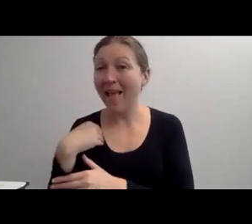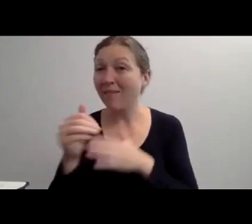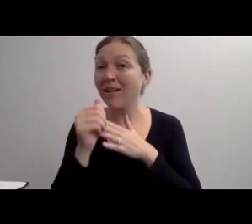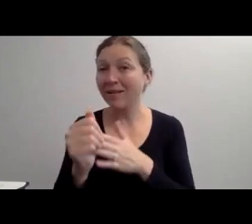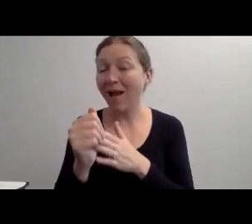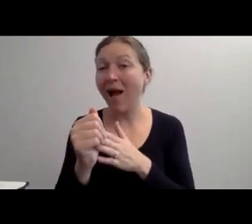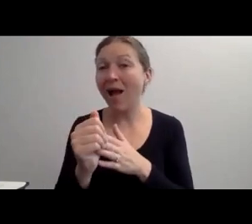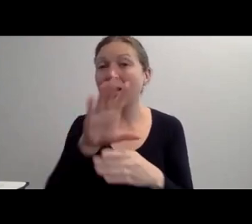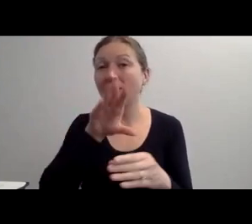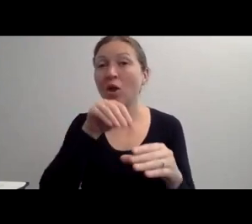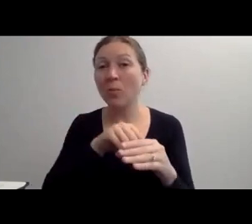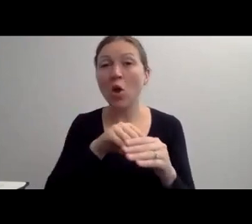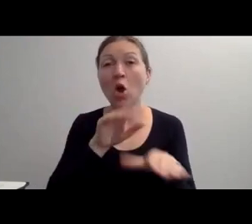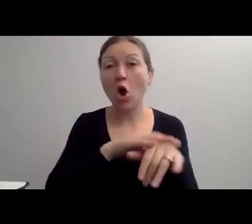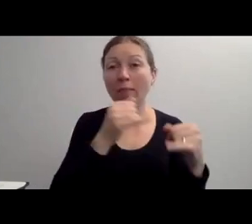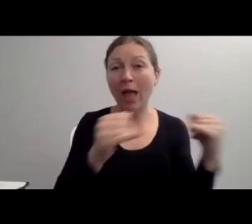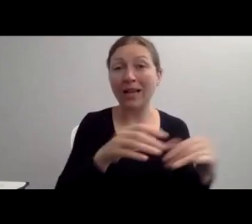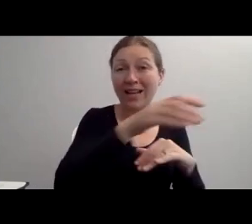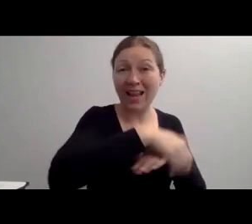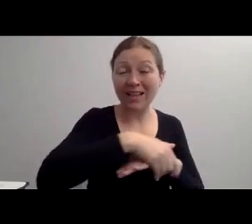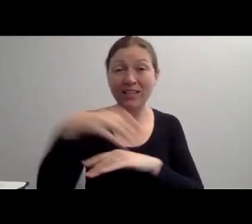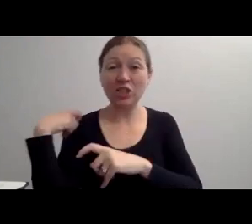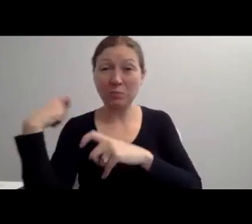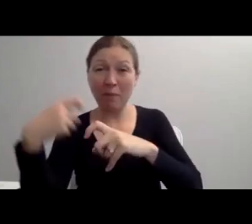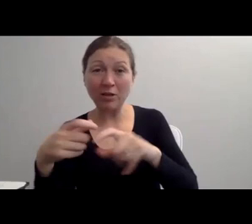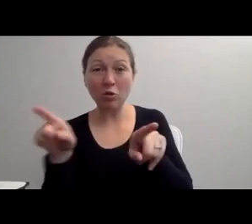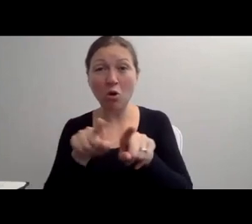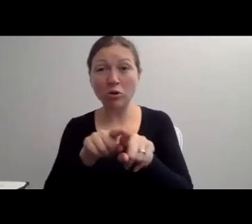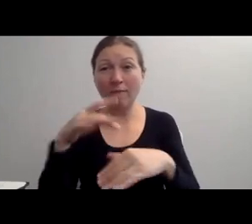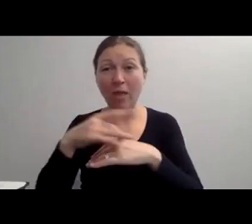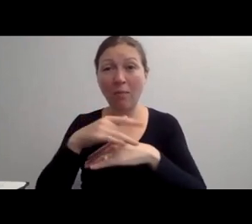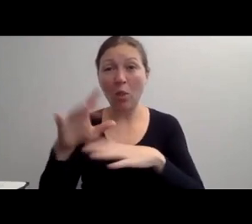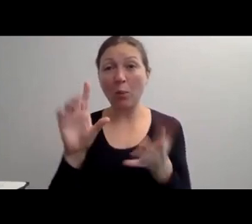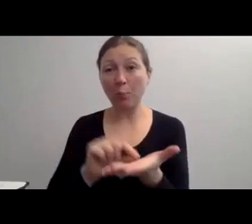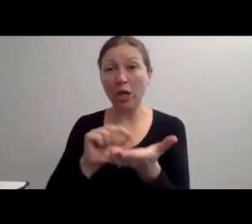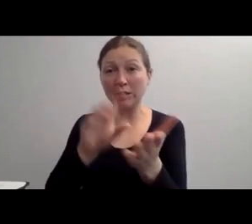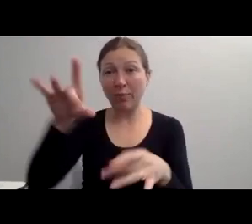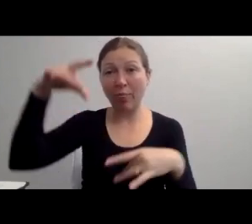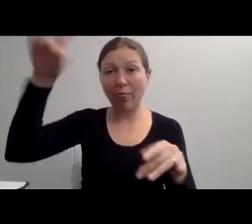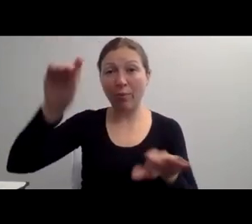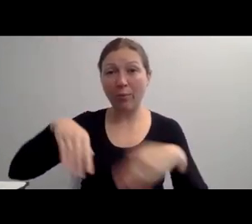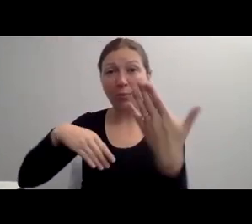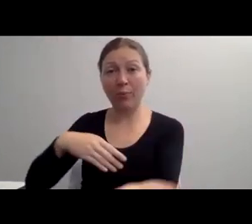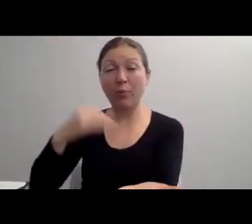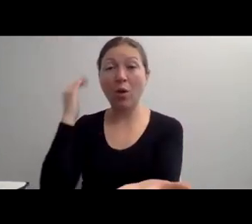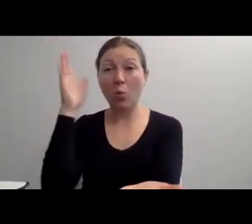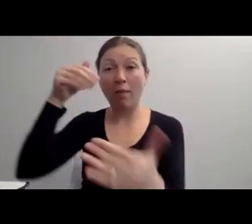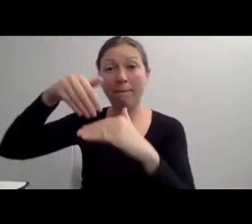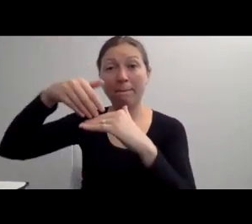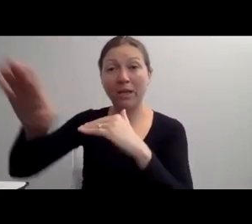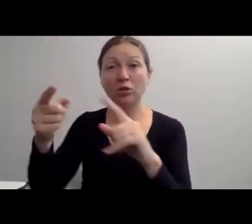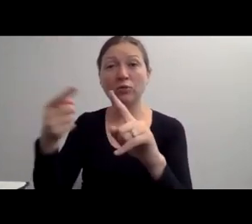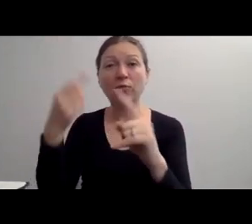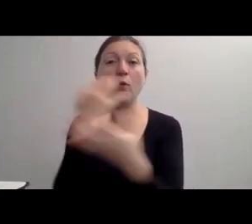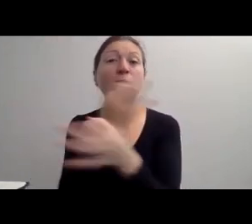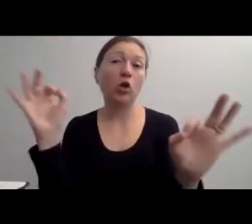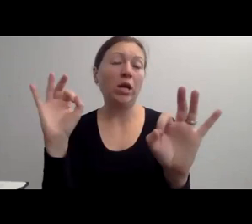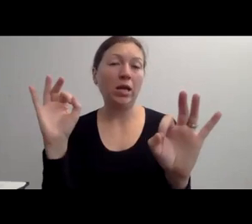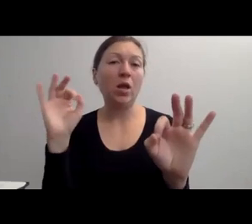"NUMBER 10, PLEASE AVOID TEAR JERKING HUMAN INTEREST STORIES ABOUT CHRONIC DISEASES, CONGENITAL